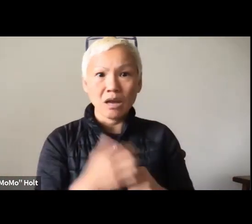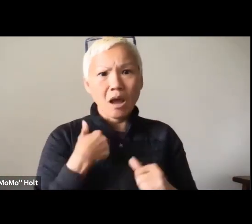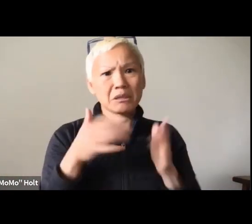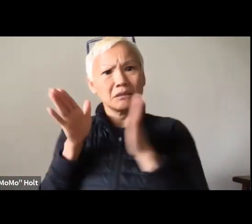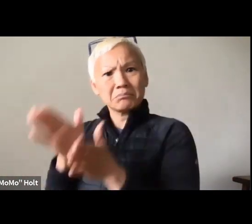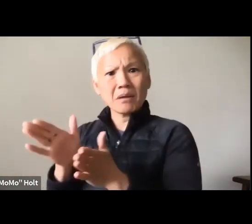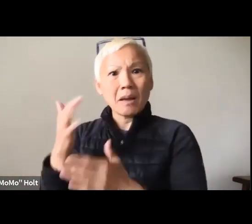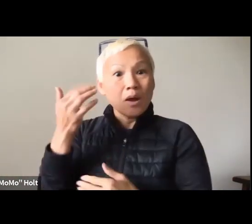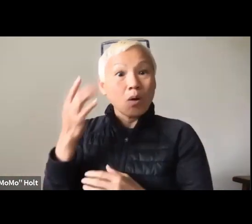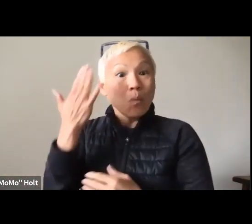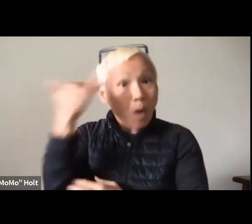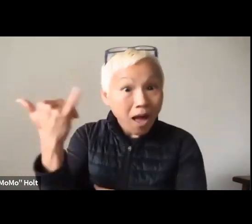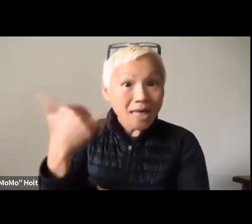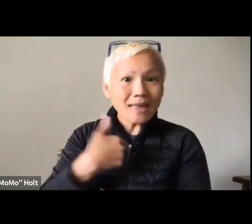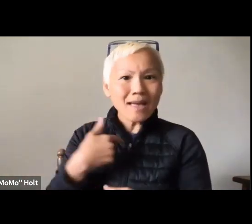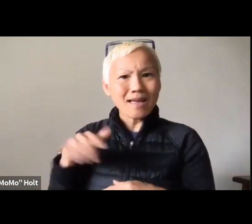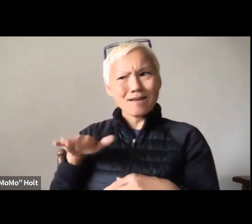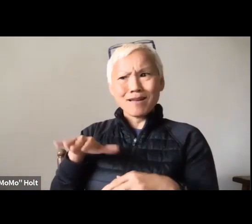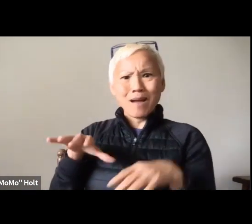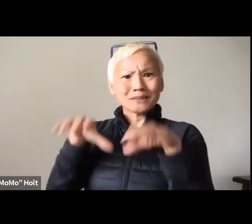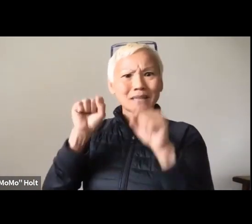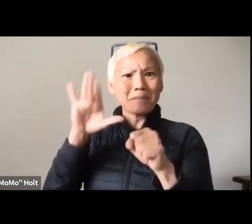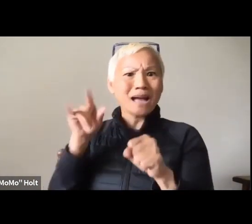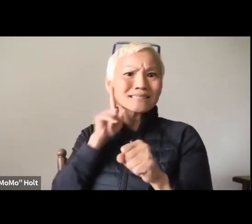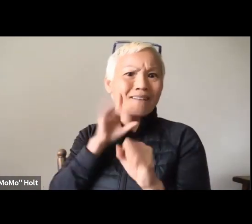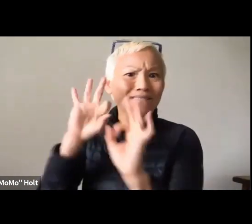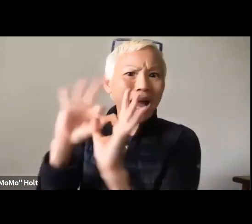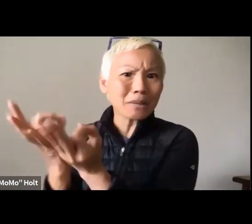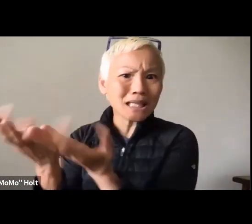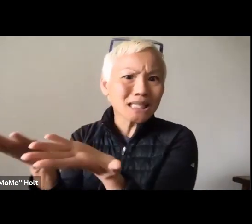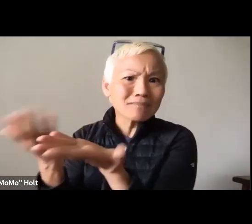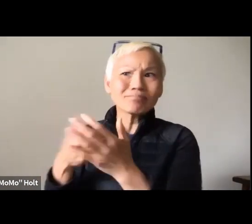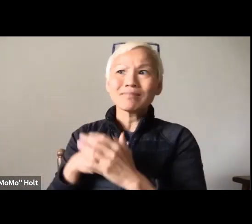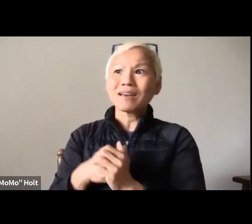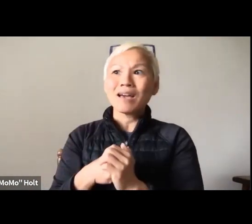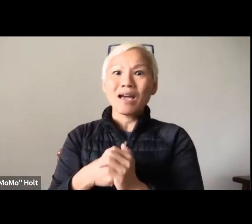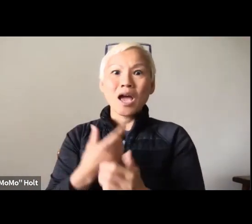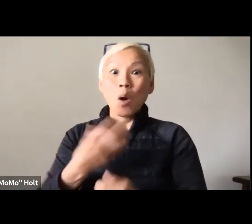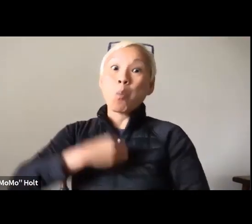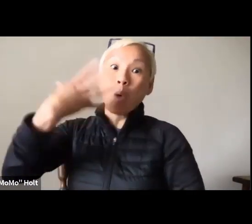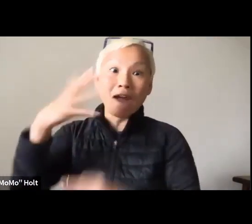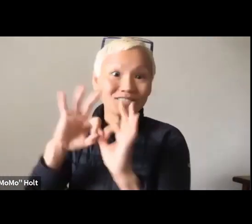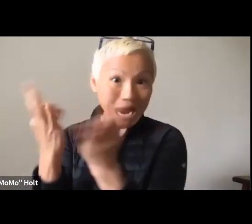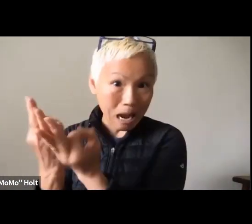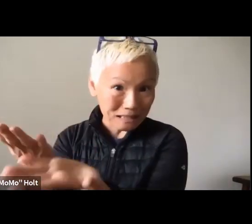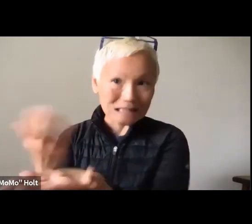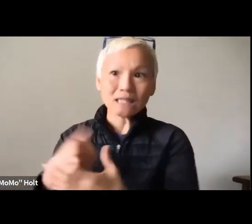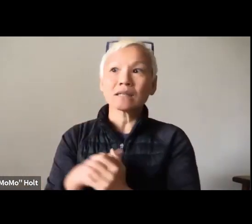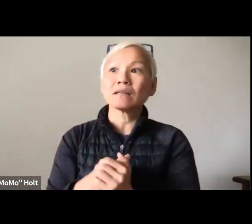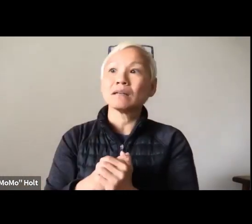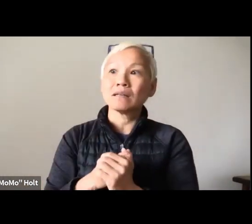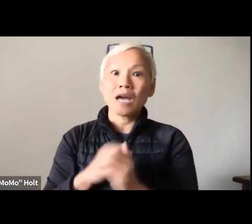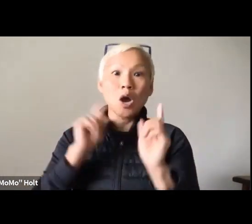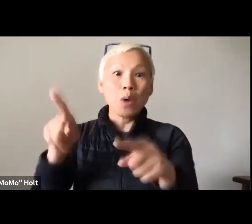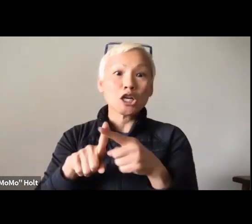they're not signing, they're speaking and they're listeners, and that's because I was adopted by a Deaf family.